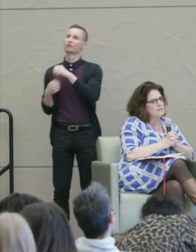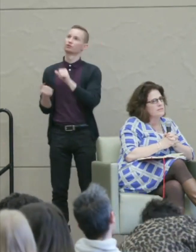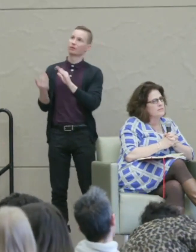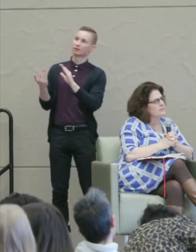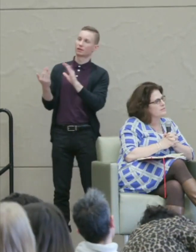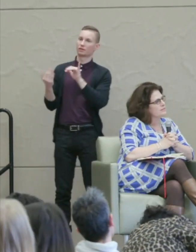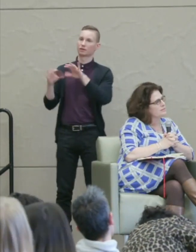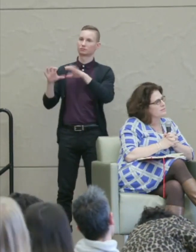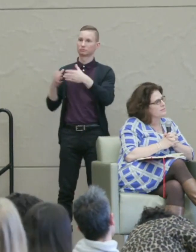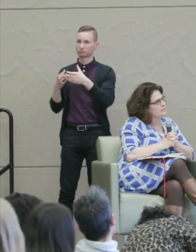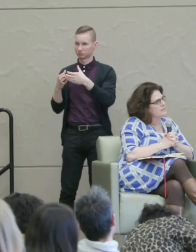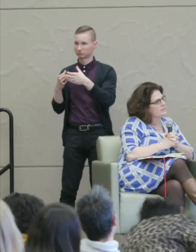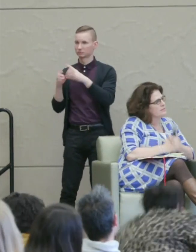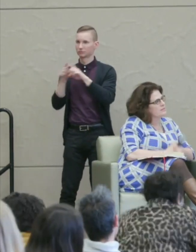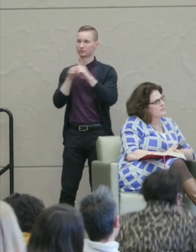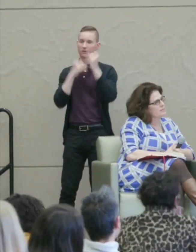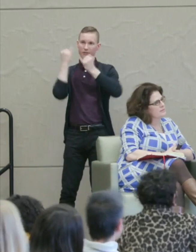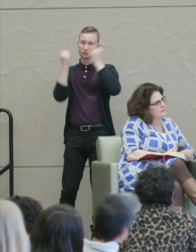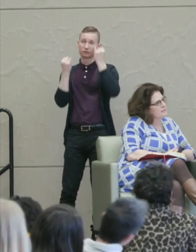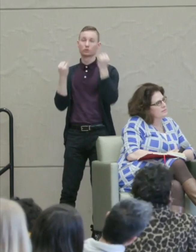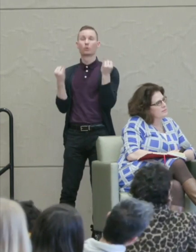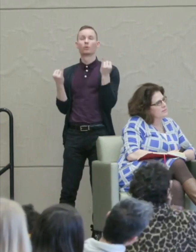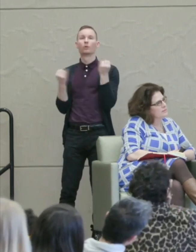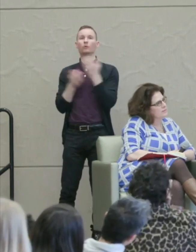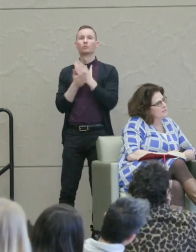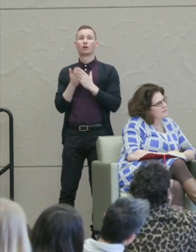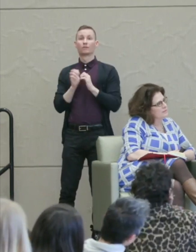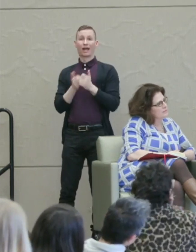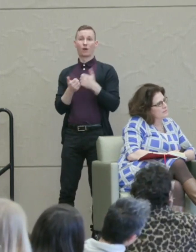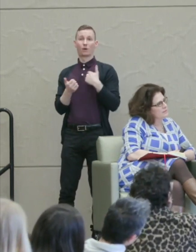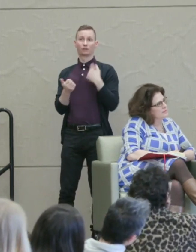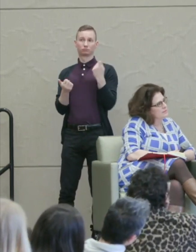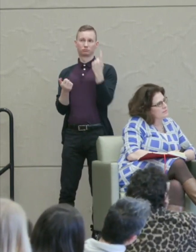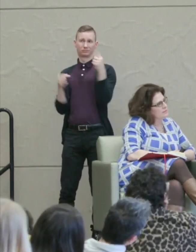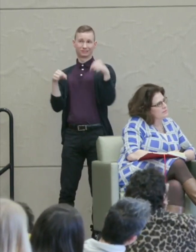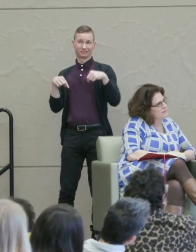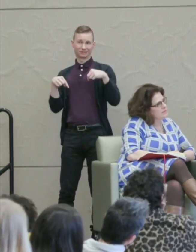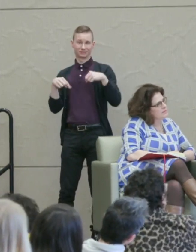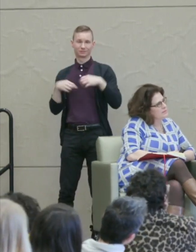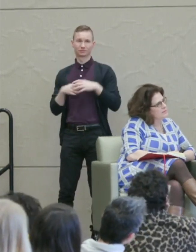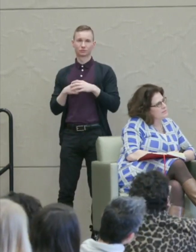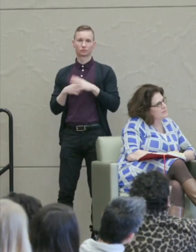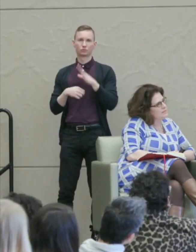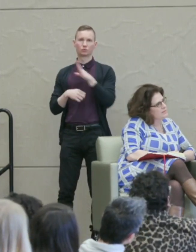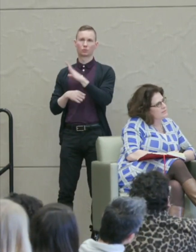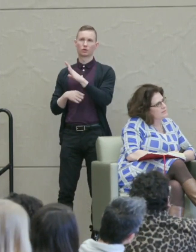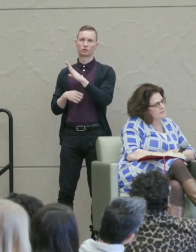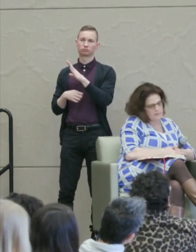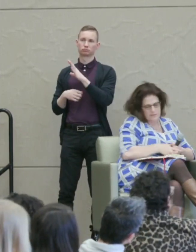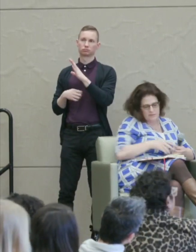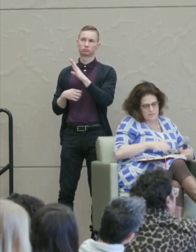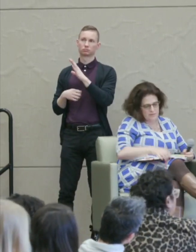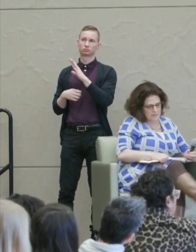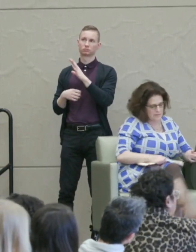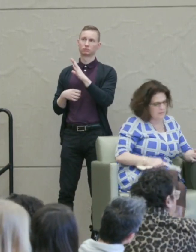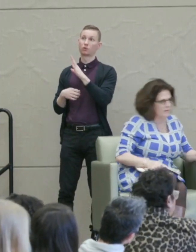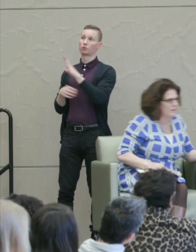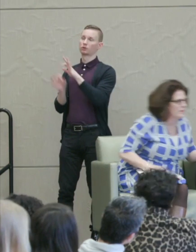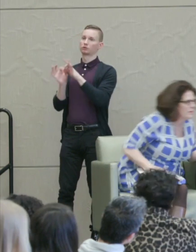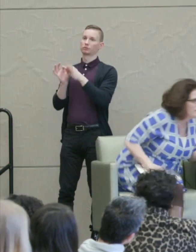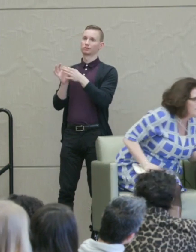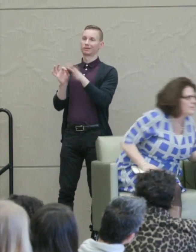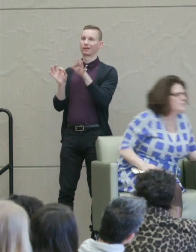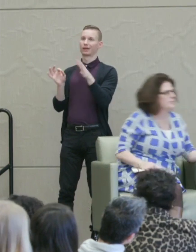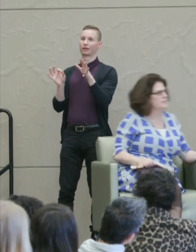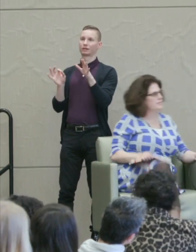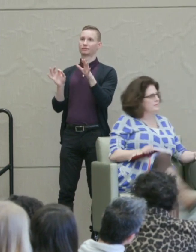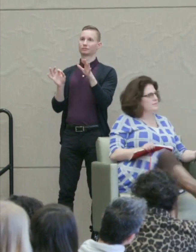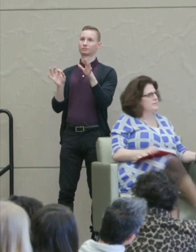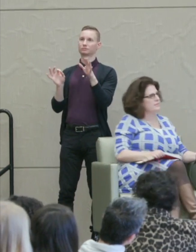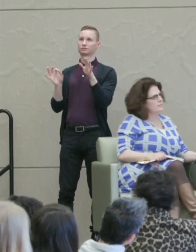Part of the way in which I read this is your interpretation of a kind of classical question